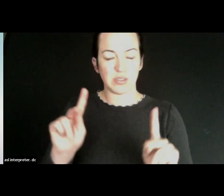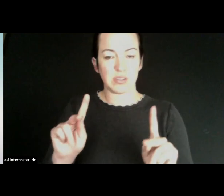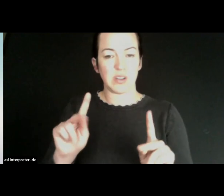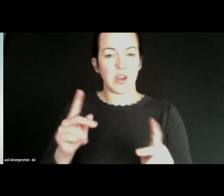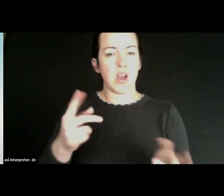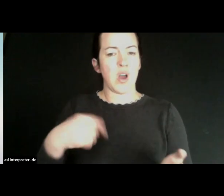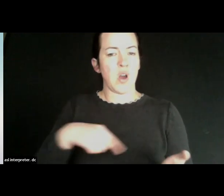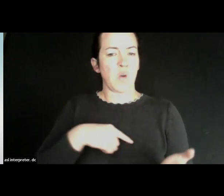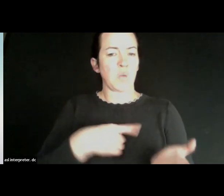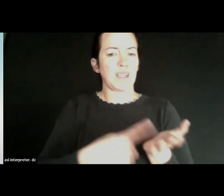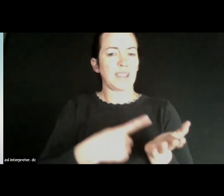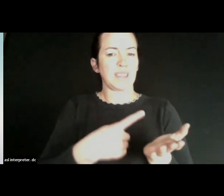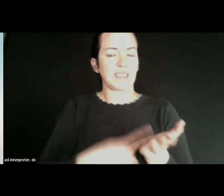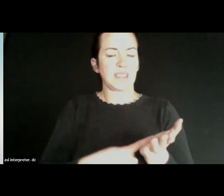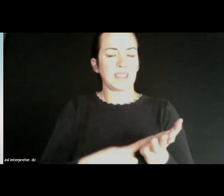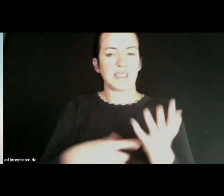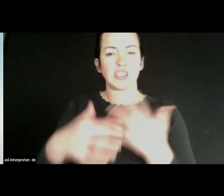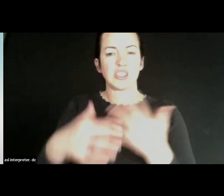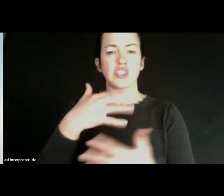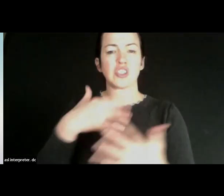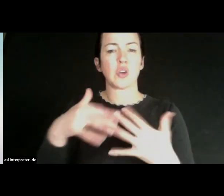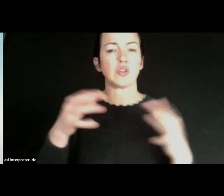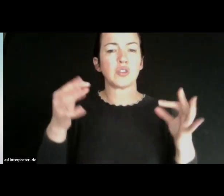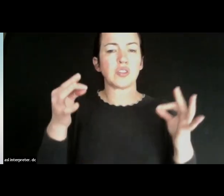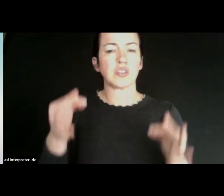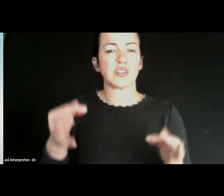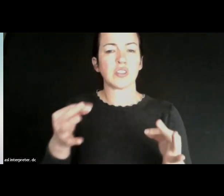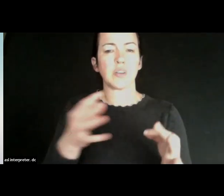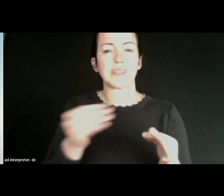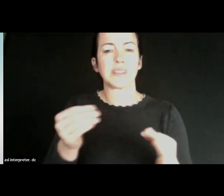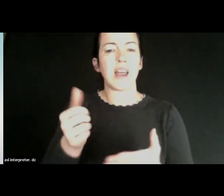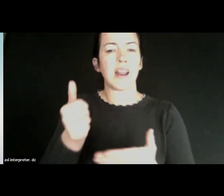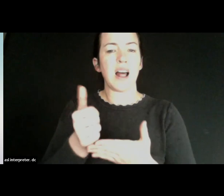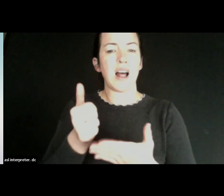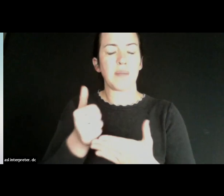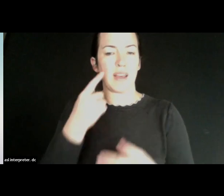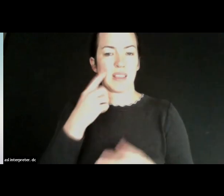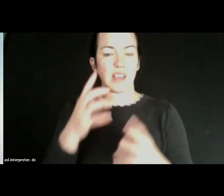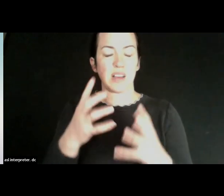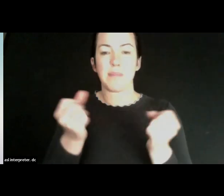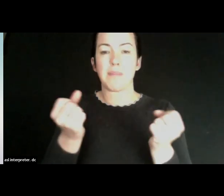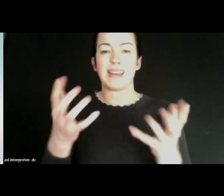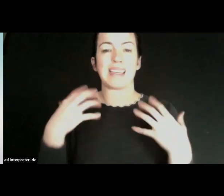point here of us social and I think you know, a lot of health systems can also look at the